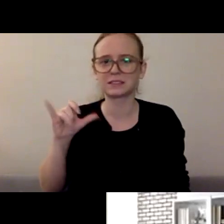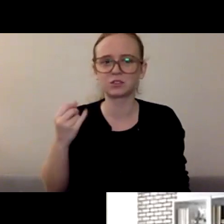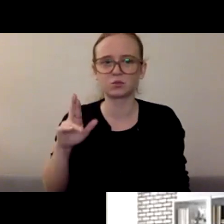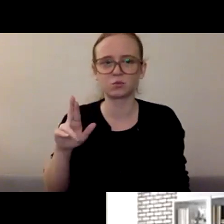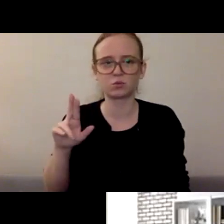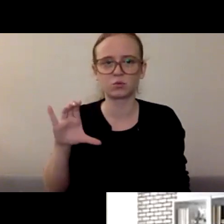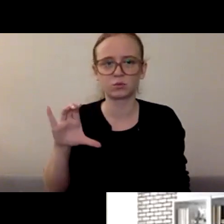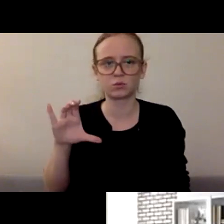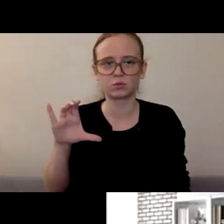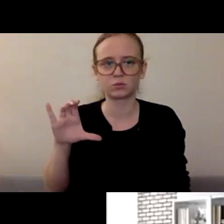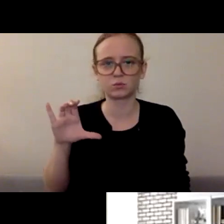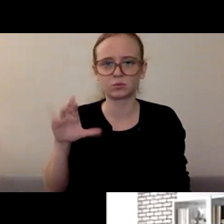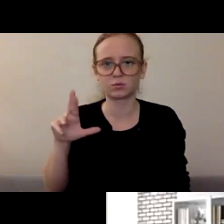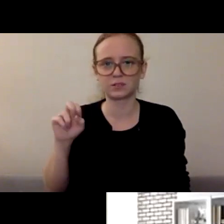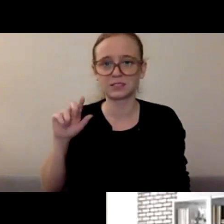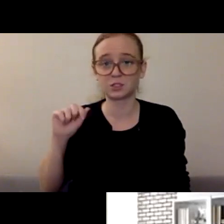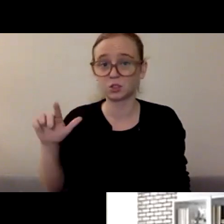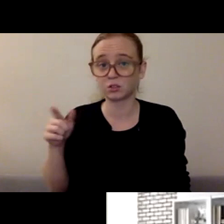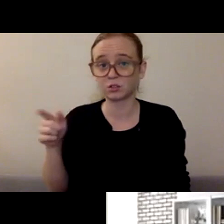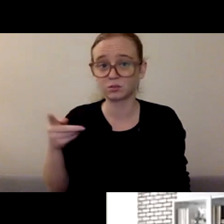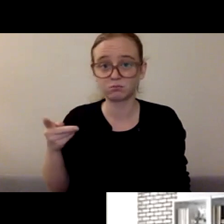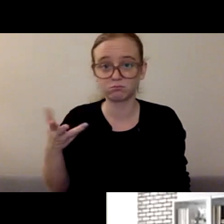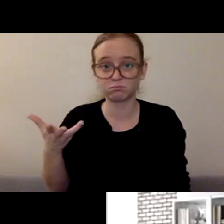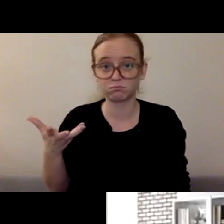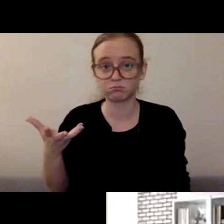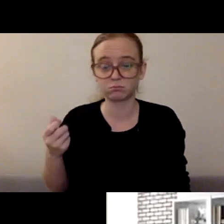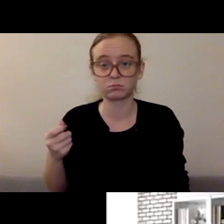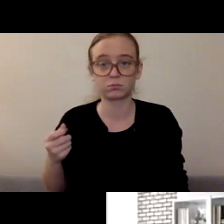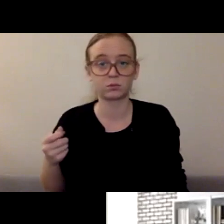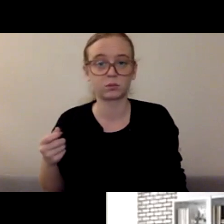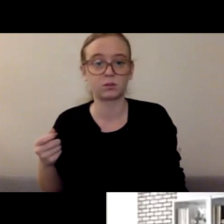You wanna grab it, Betsy? I think someone kind of touched on this earlier,